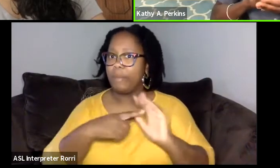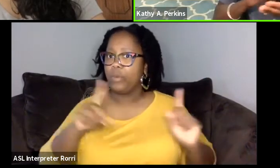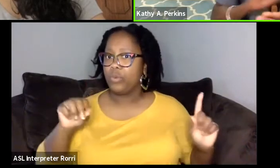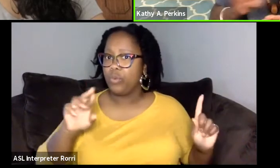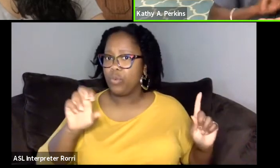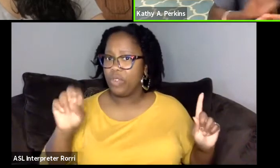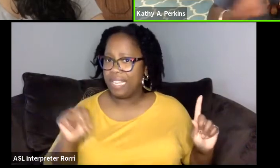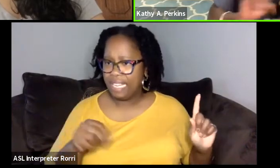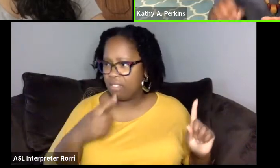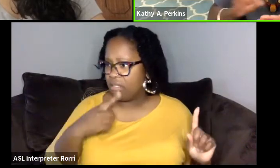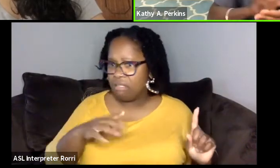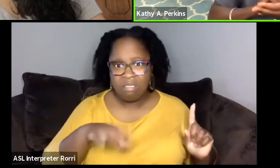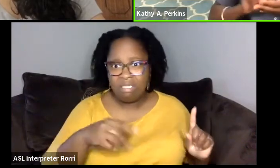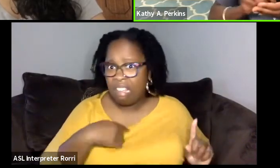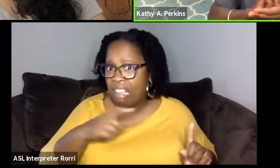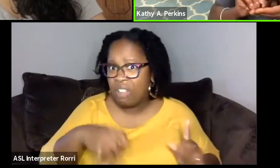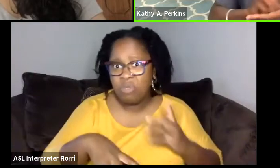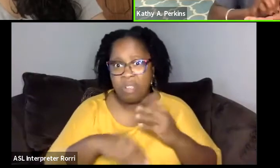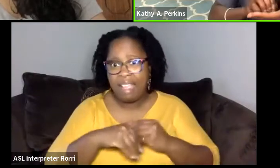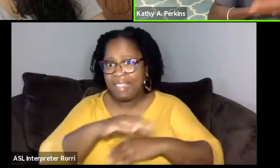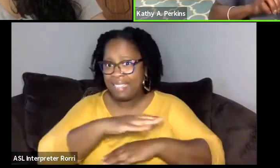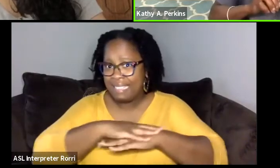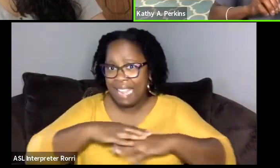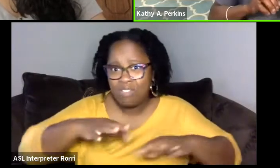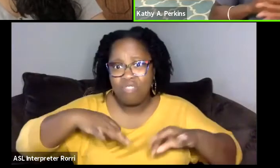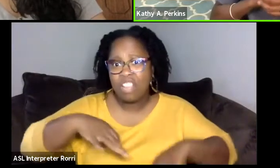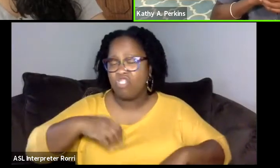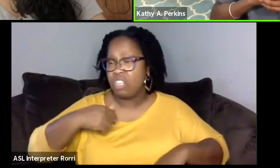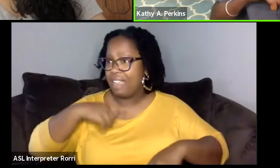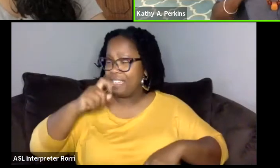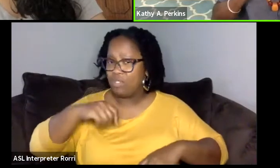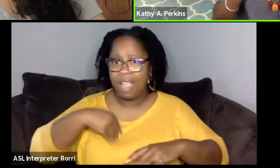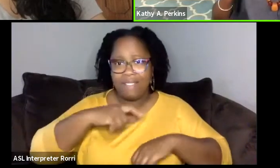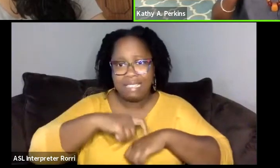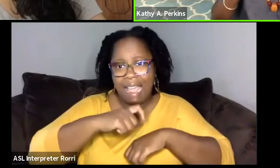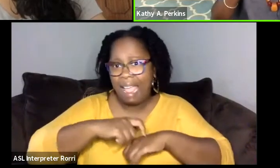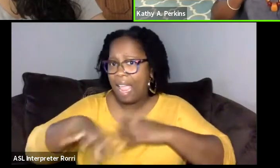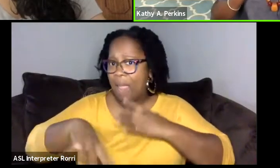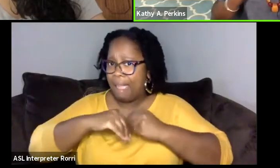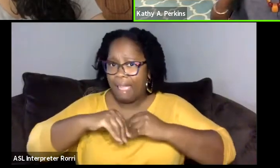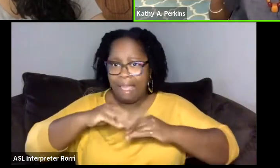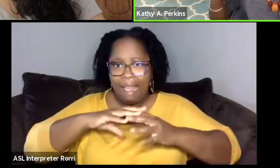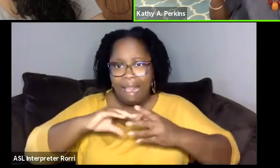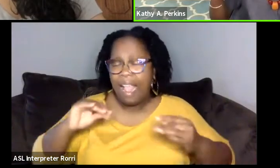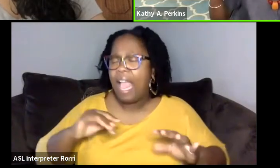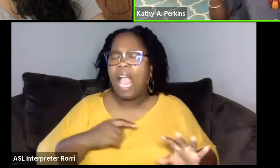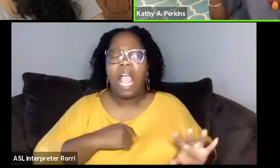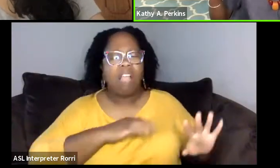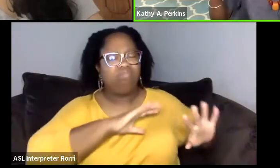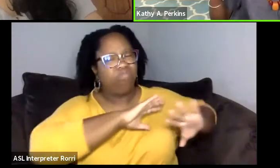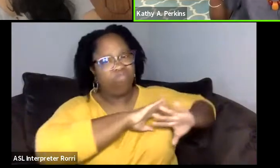I need to have a climax and I need to have this heightened. I said, no, let's just do it as a story.